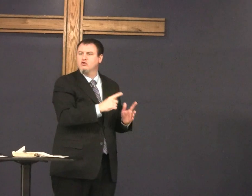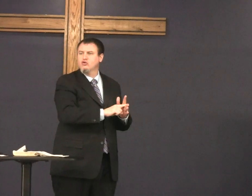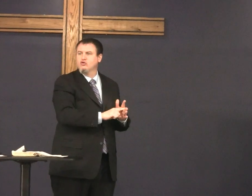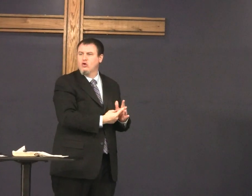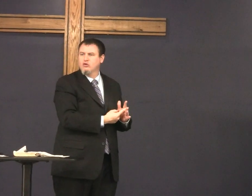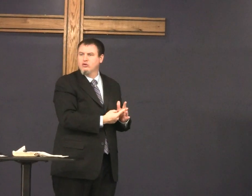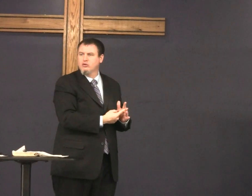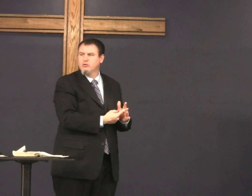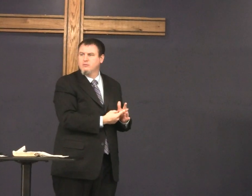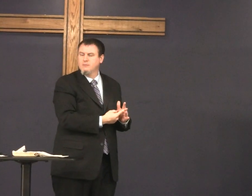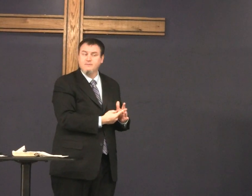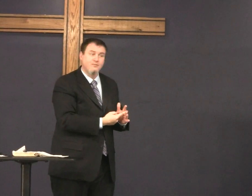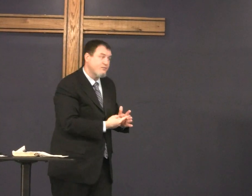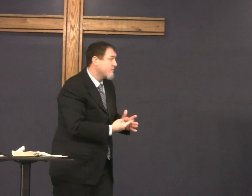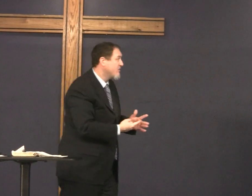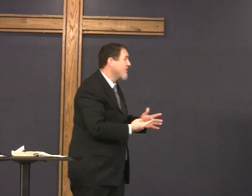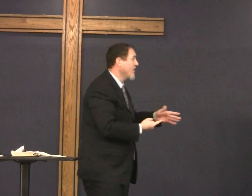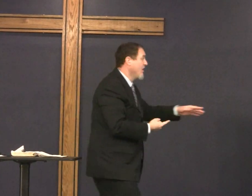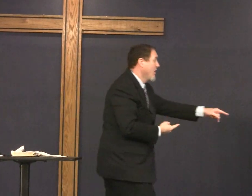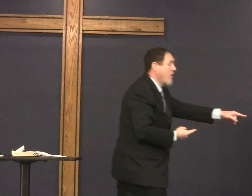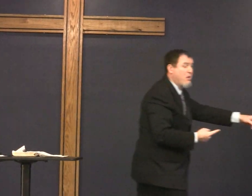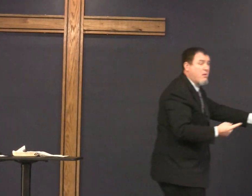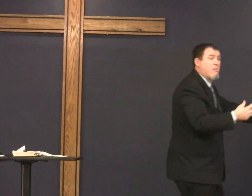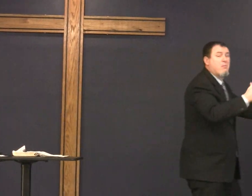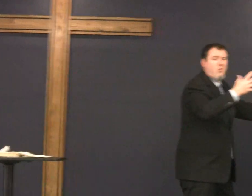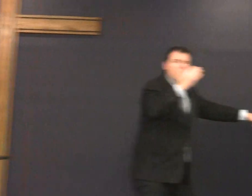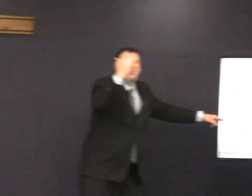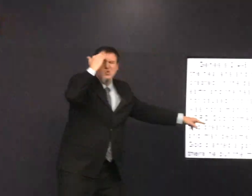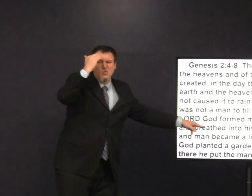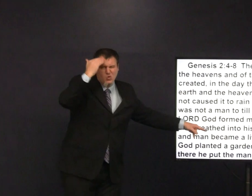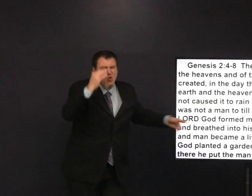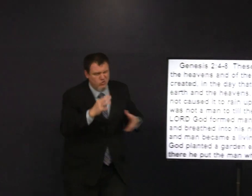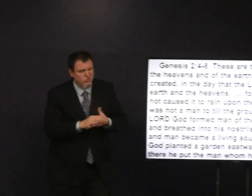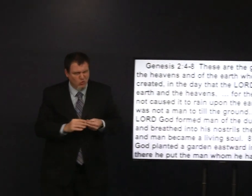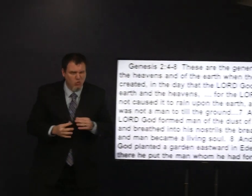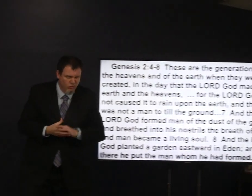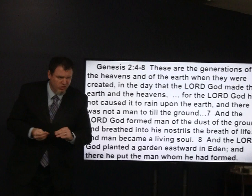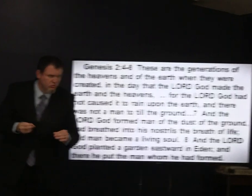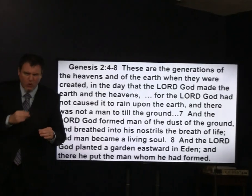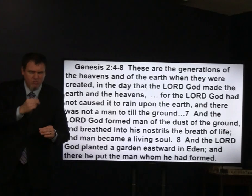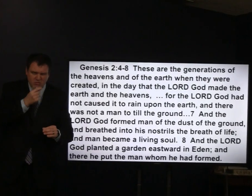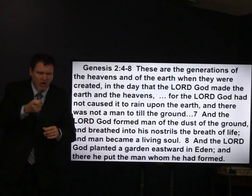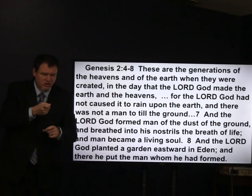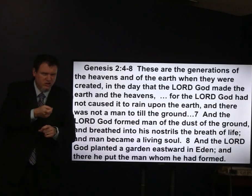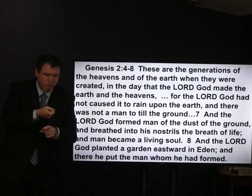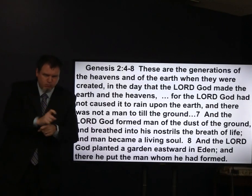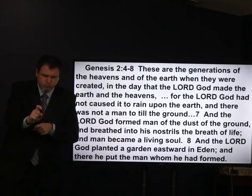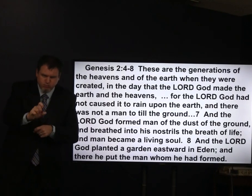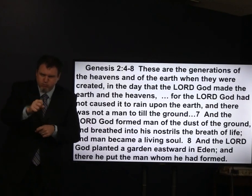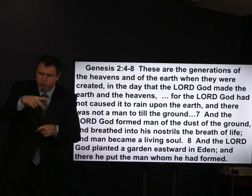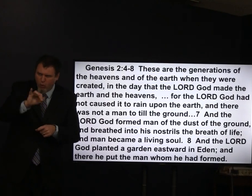the end we must understand the beginning so we know the story